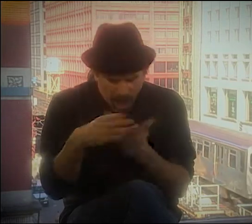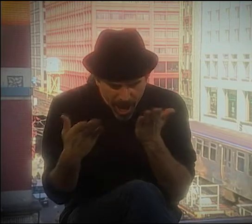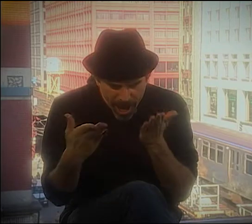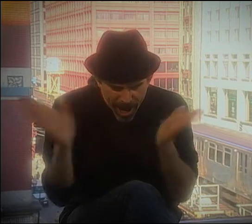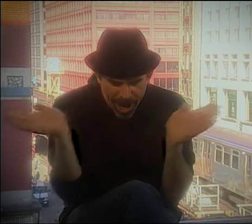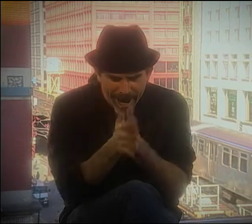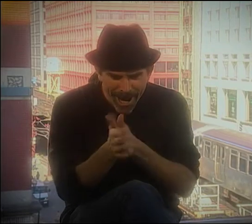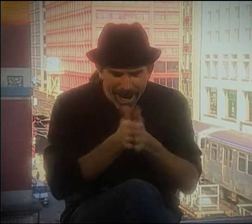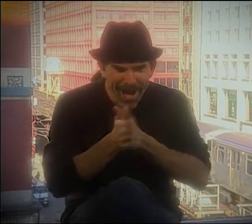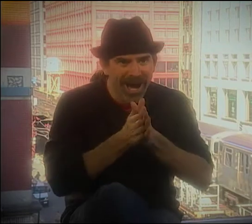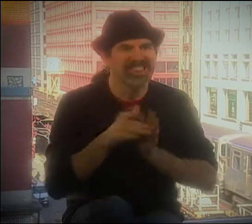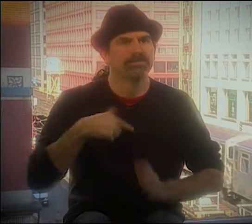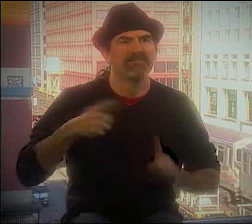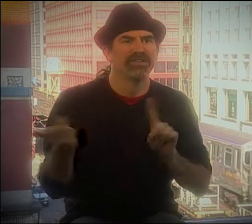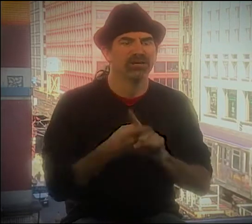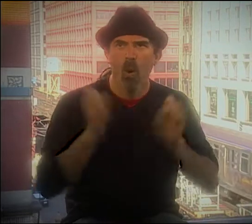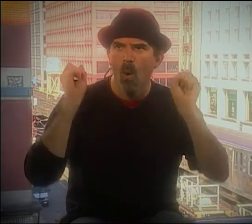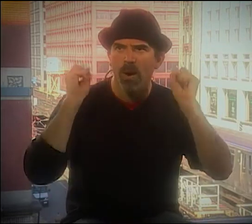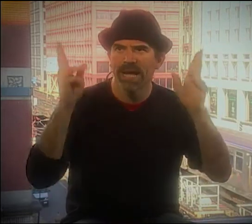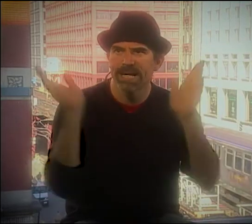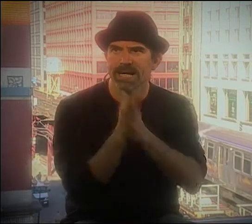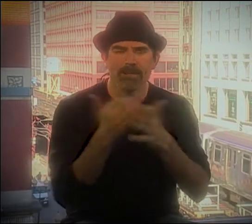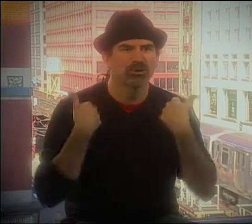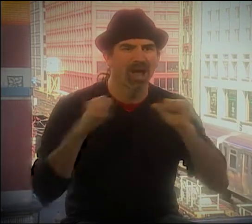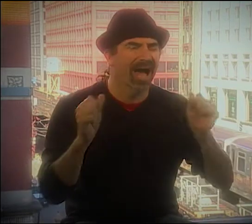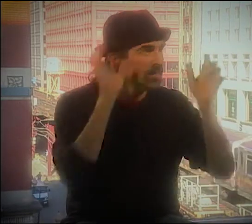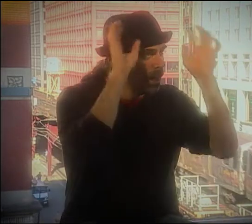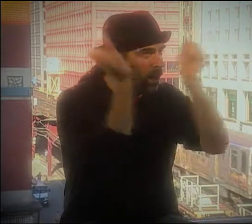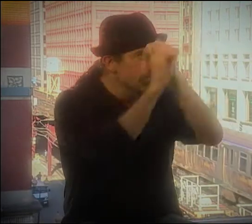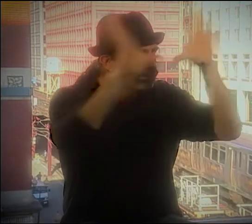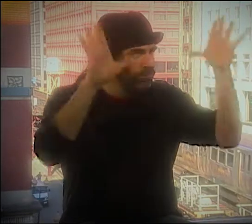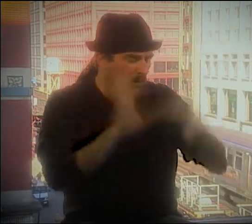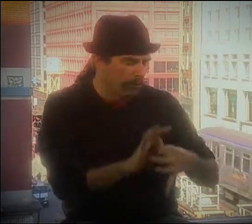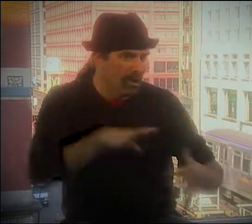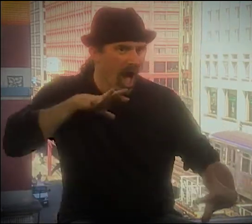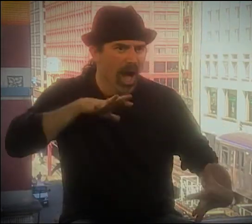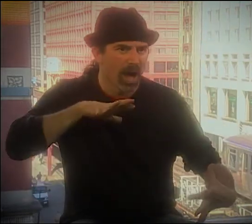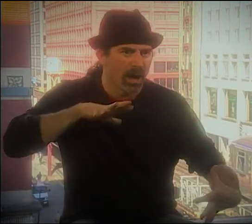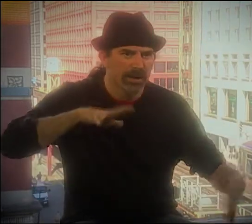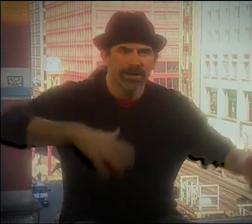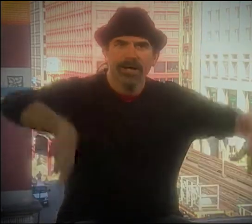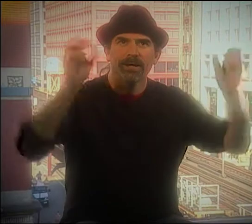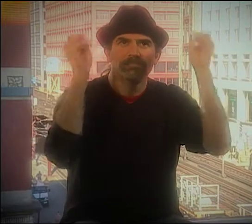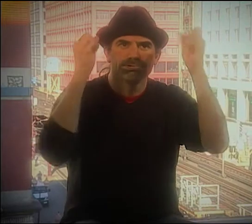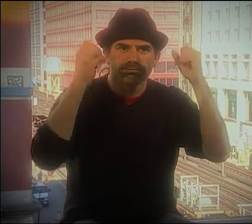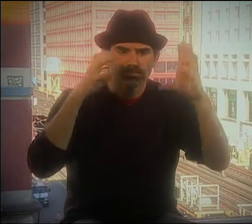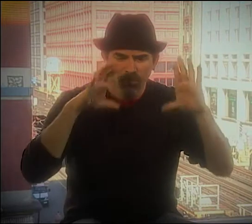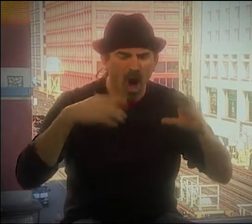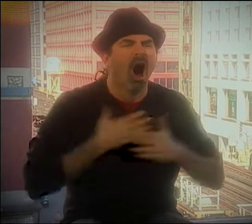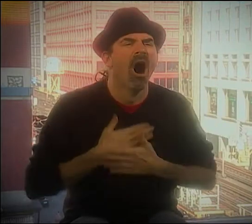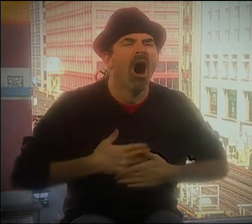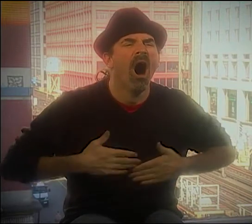AND IT'S CALLED 'BIRDBRAIN.'" AND SO THIS WAS MY FIRST OPPORTUNITY TO TRY AND LET GO